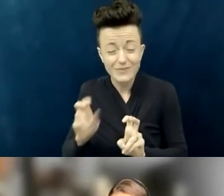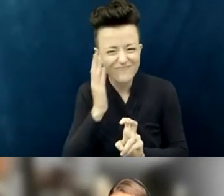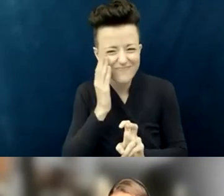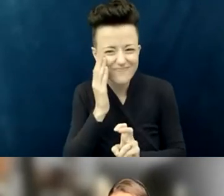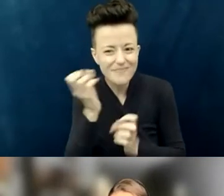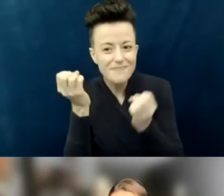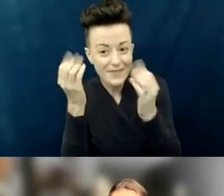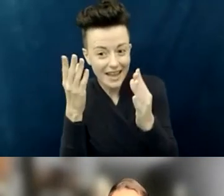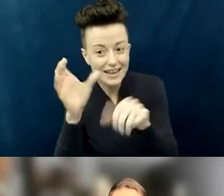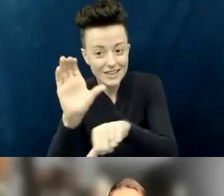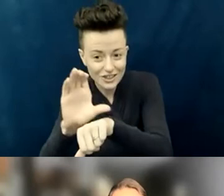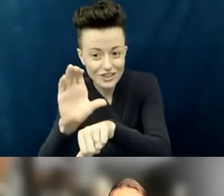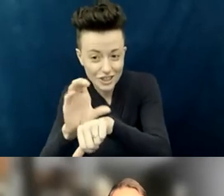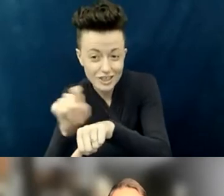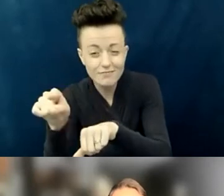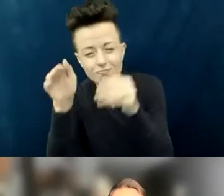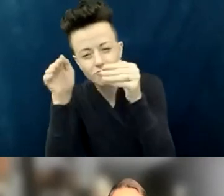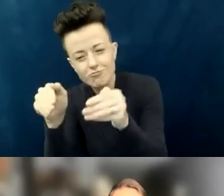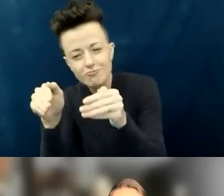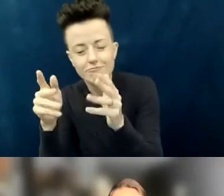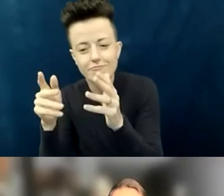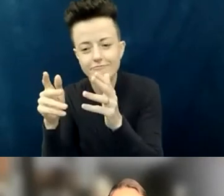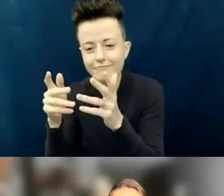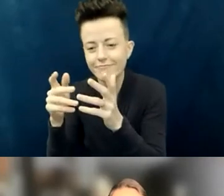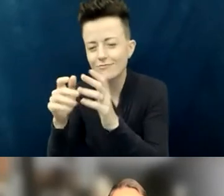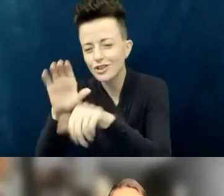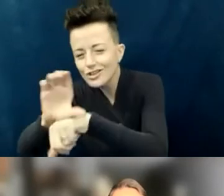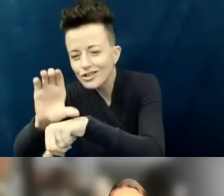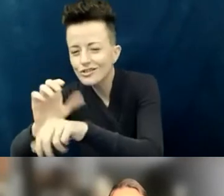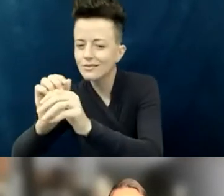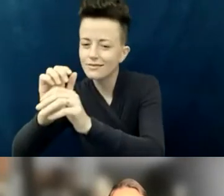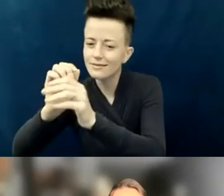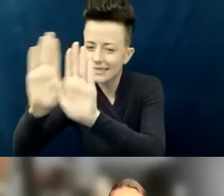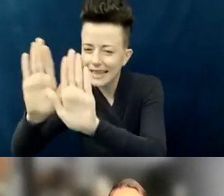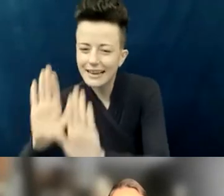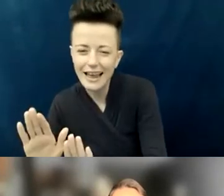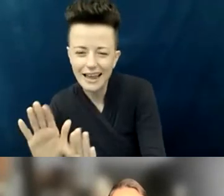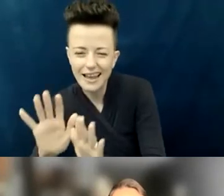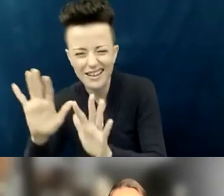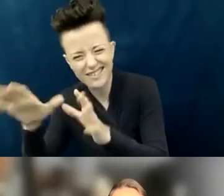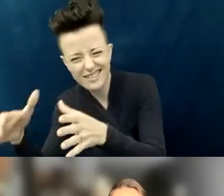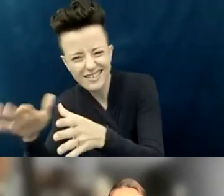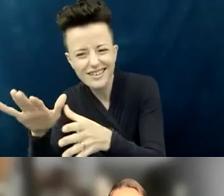that's not part of their objective; but the organization out of Grand Rapids